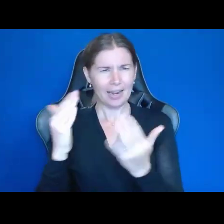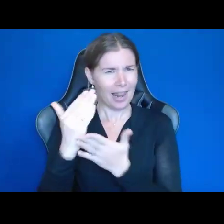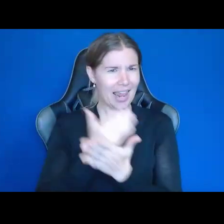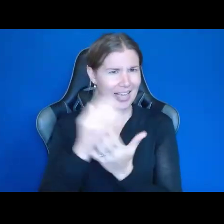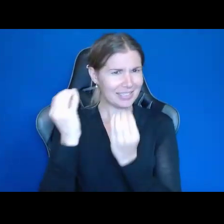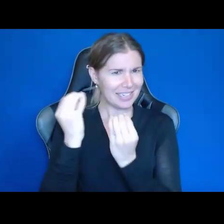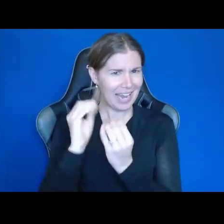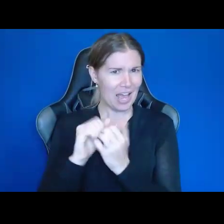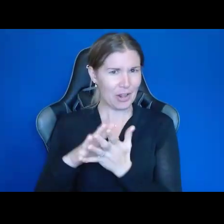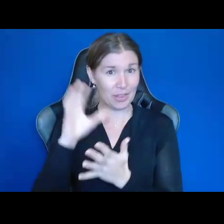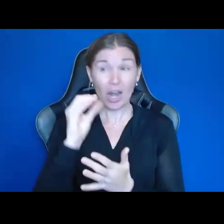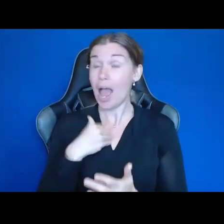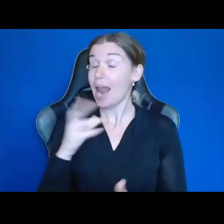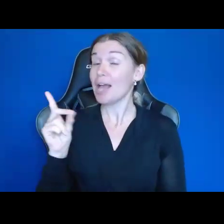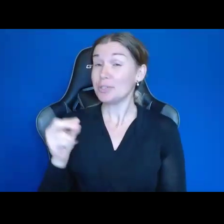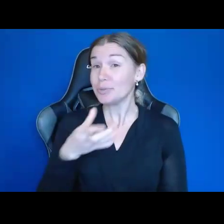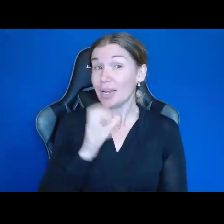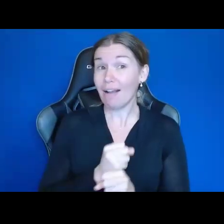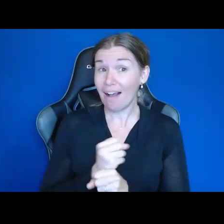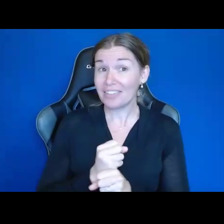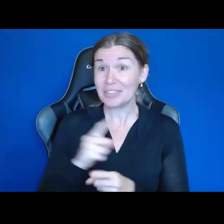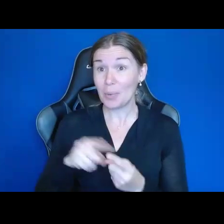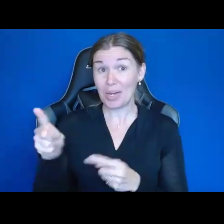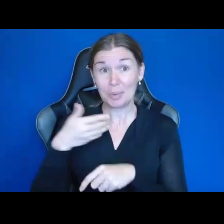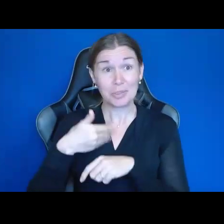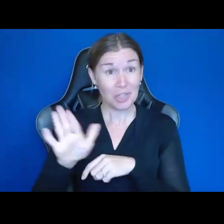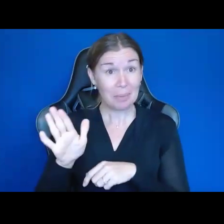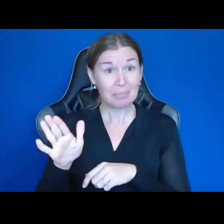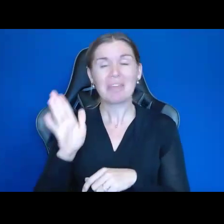And I do drink coffee, so when you start shipping it, I'm going to be ordering some.